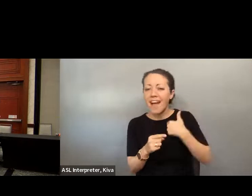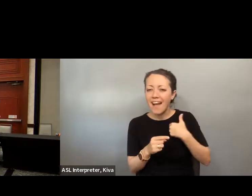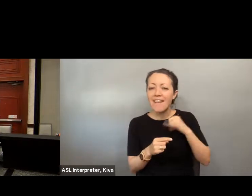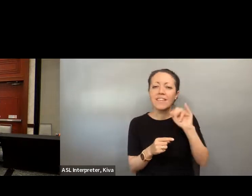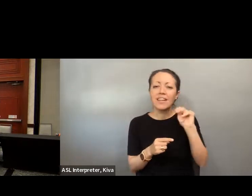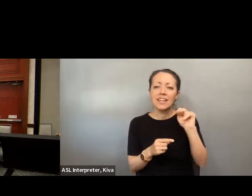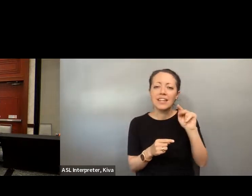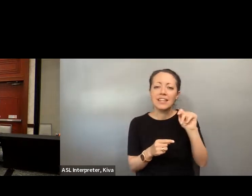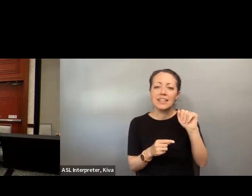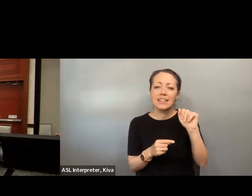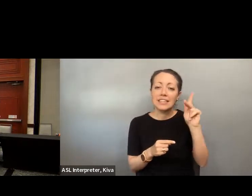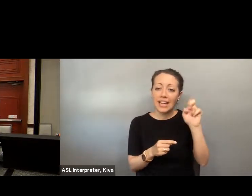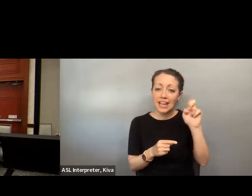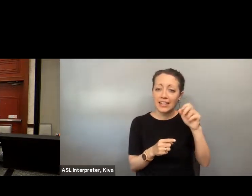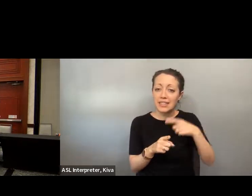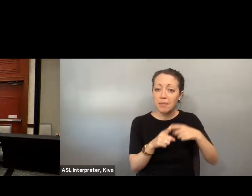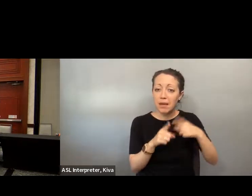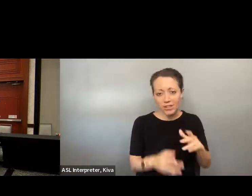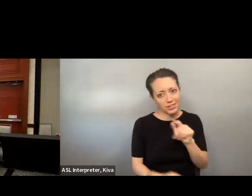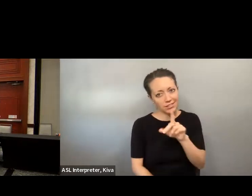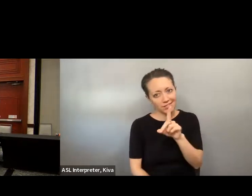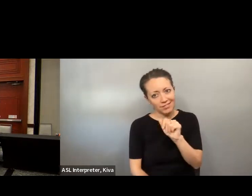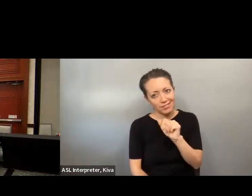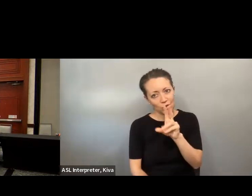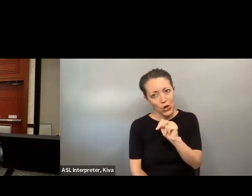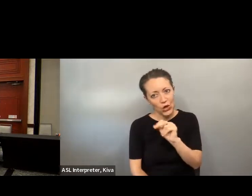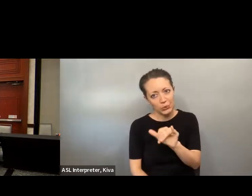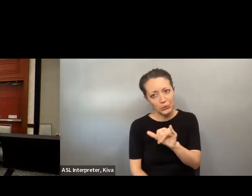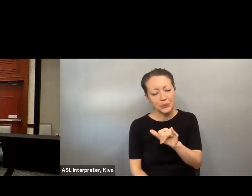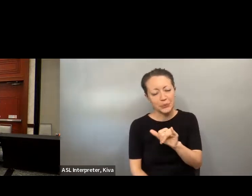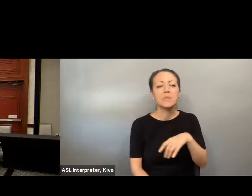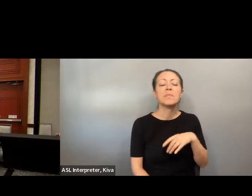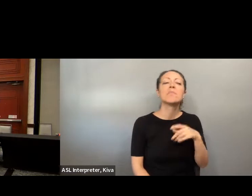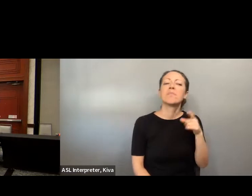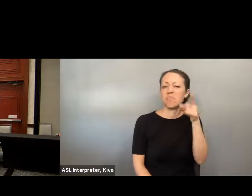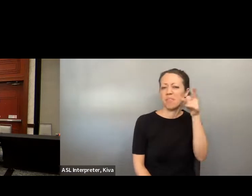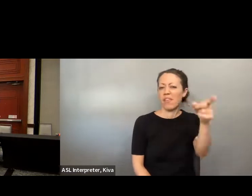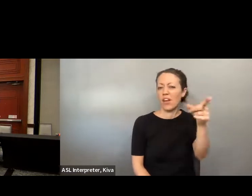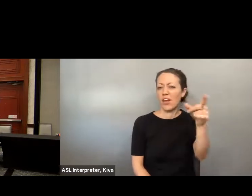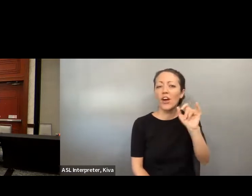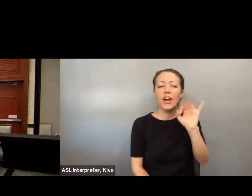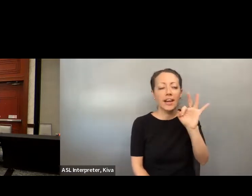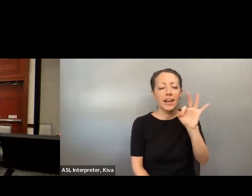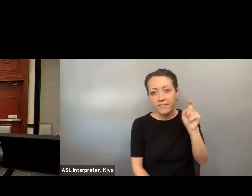today, we have an intake table across the hall here in the hotel where you can talk with some of our trained intake specialists